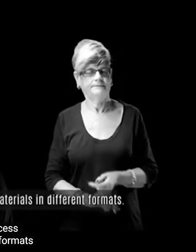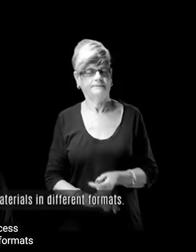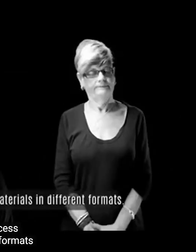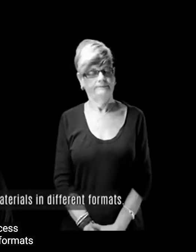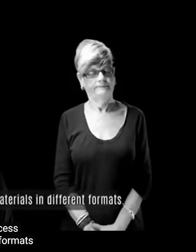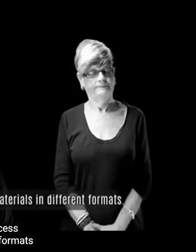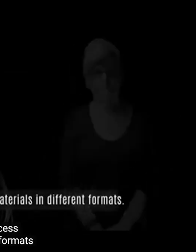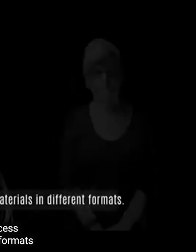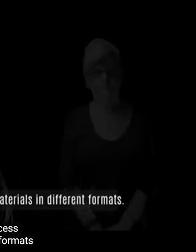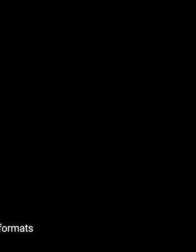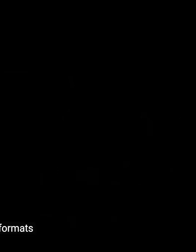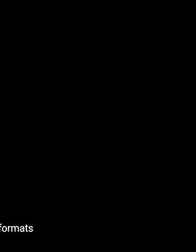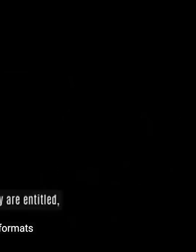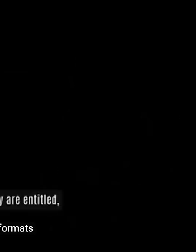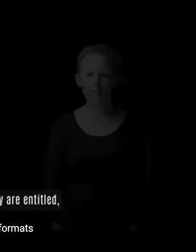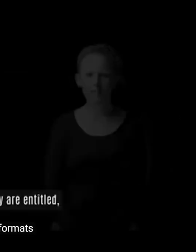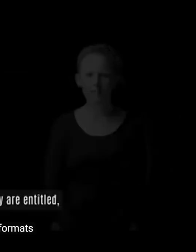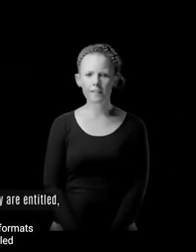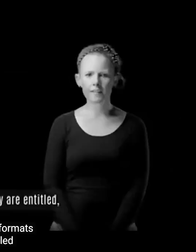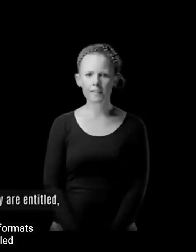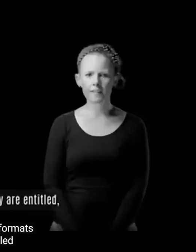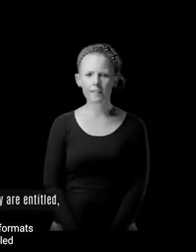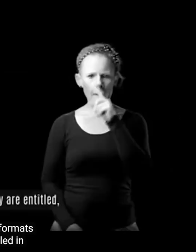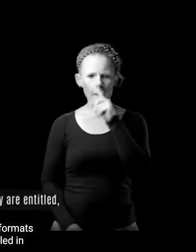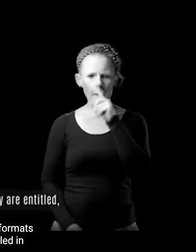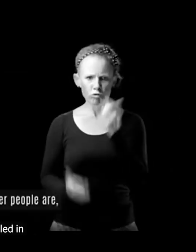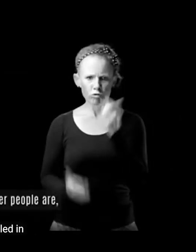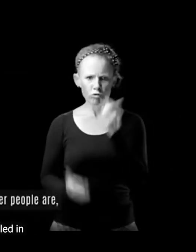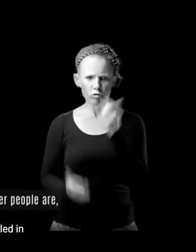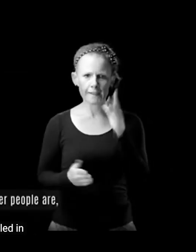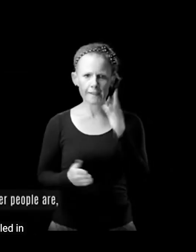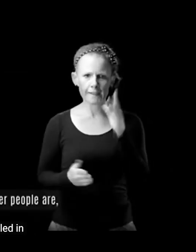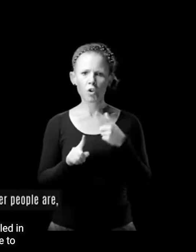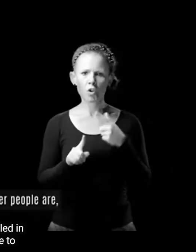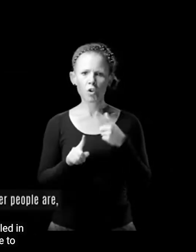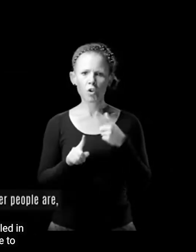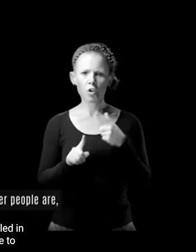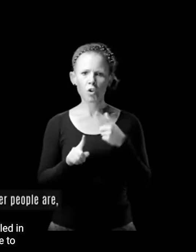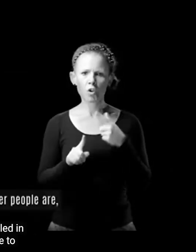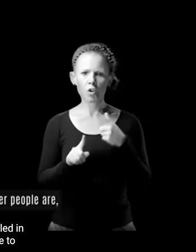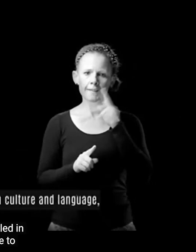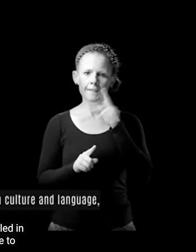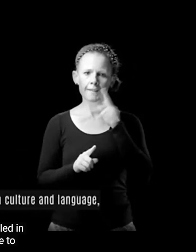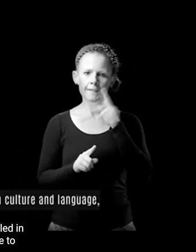people with disability are entitled in the same way other people are to be recognized for their own culture and